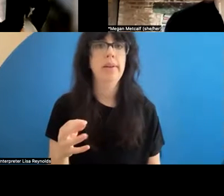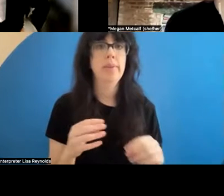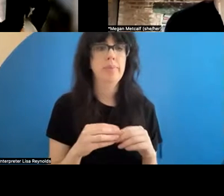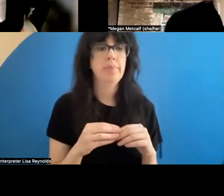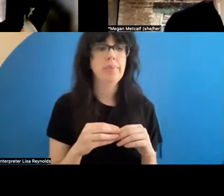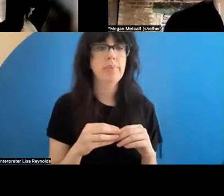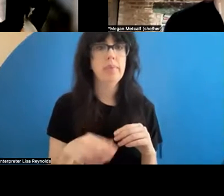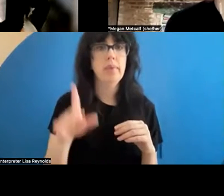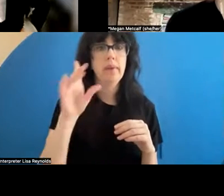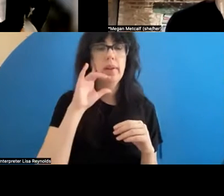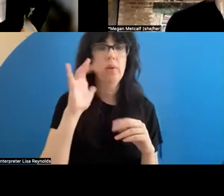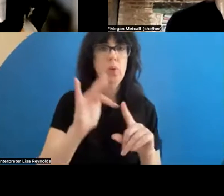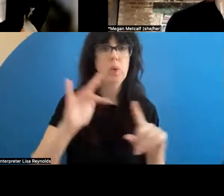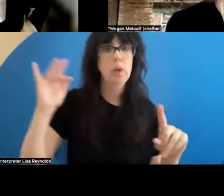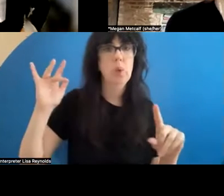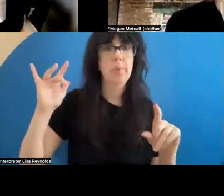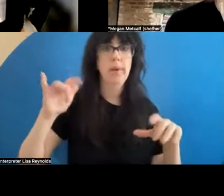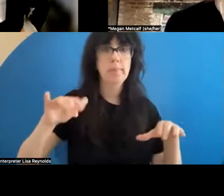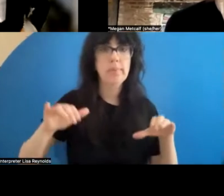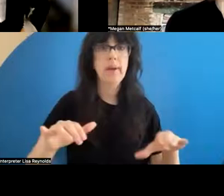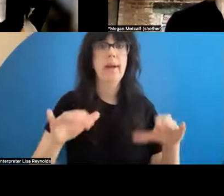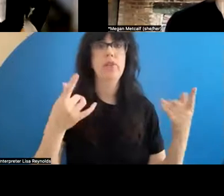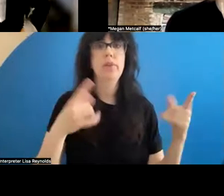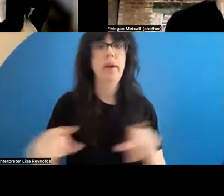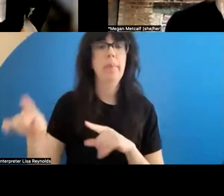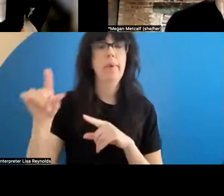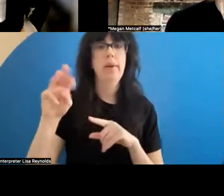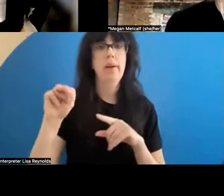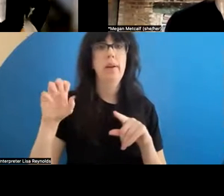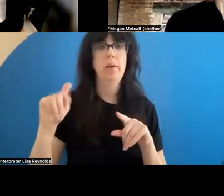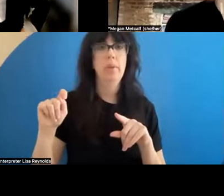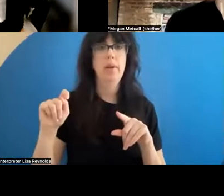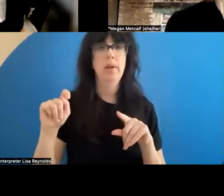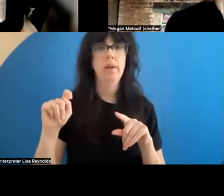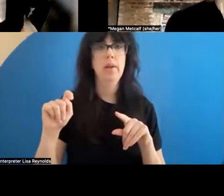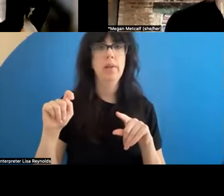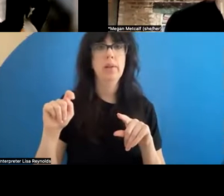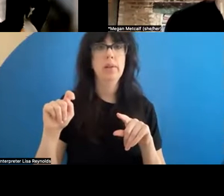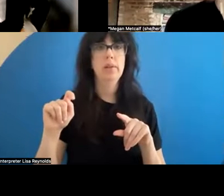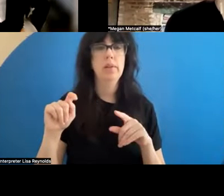it was to illuminate actions at the Met , but to me, underlying that, it's a